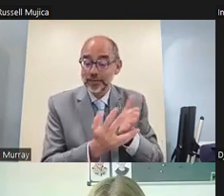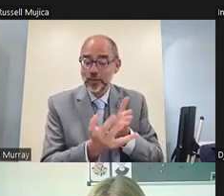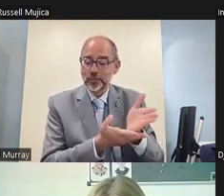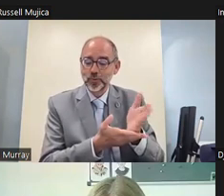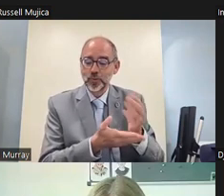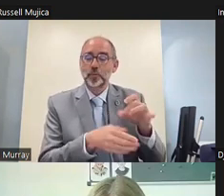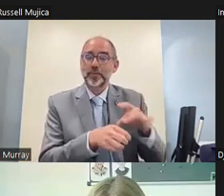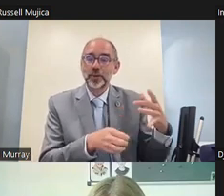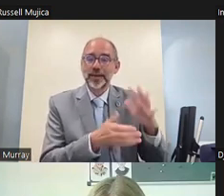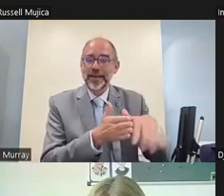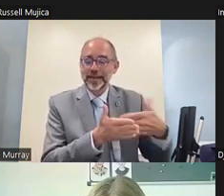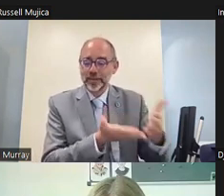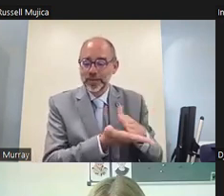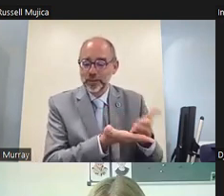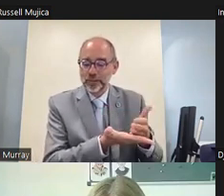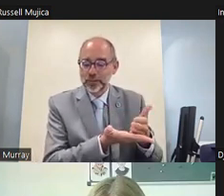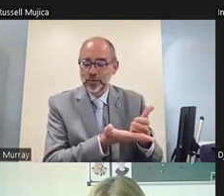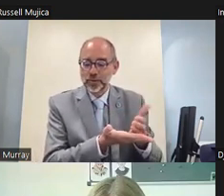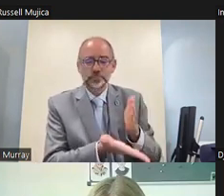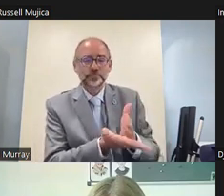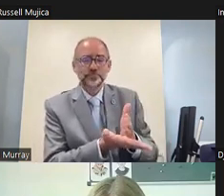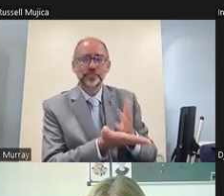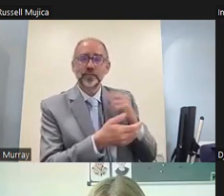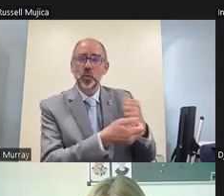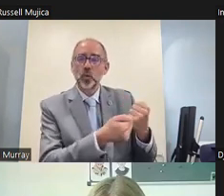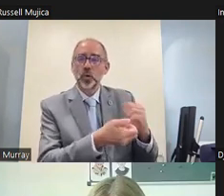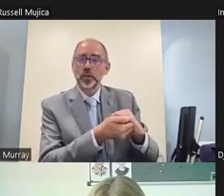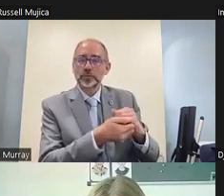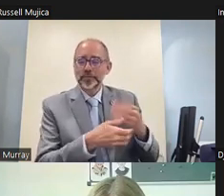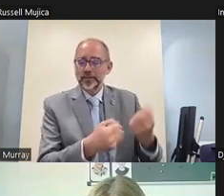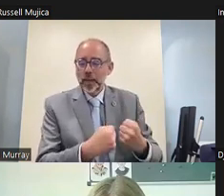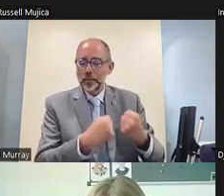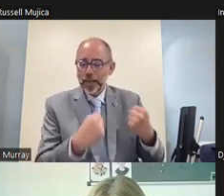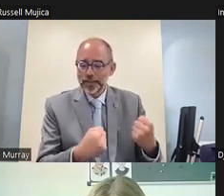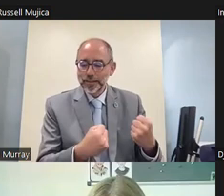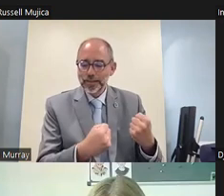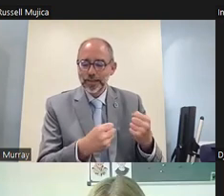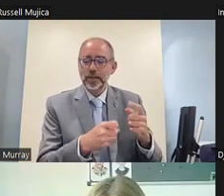professional sign language interpreters to ensure deaf organizations are given the capacity for